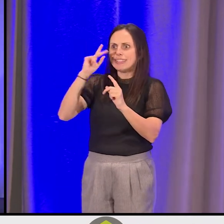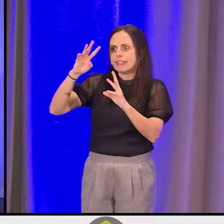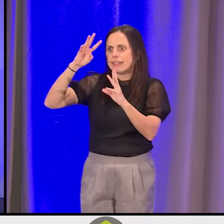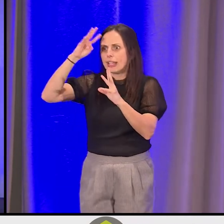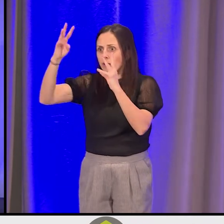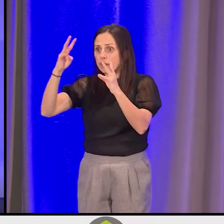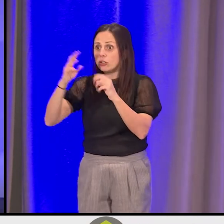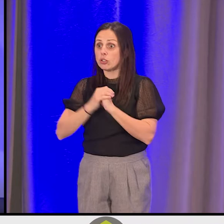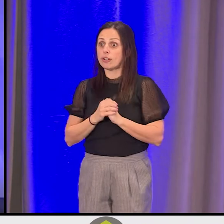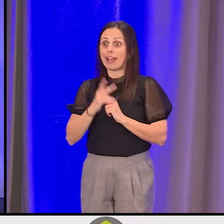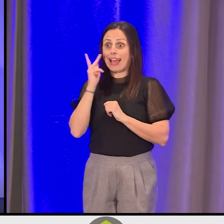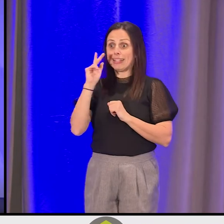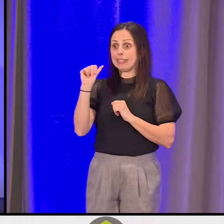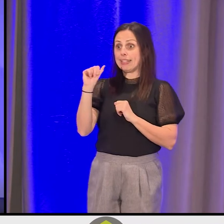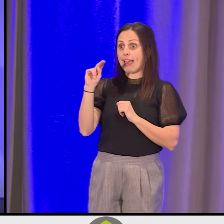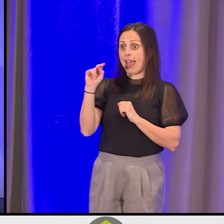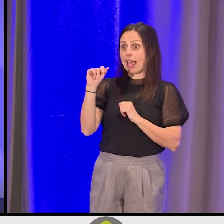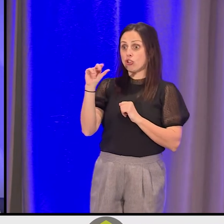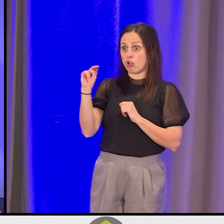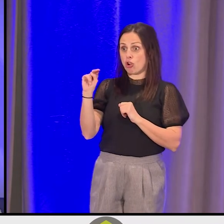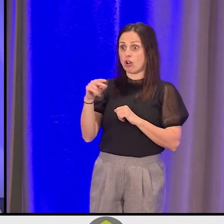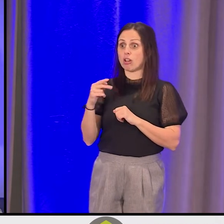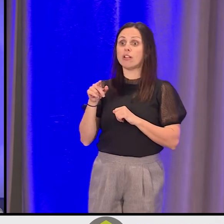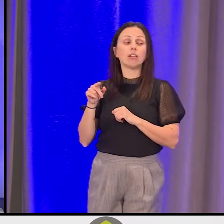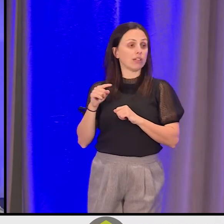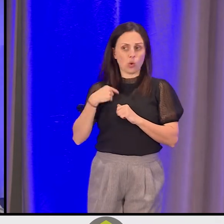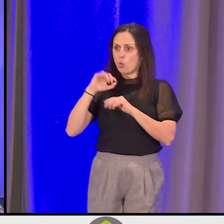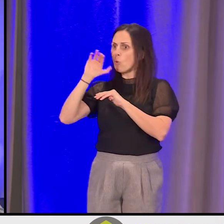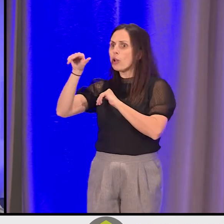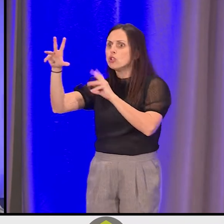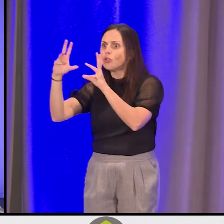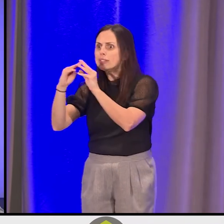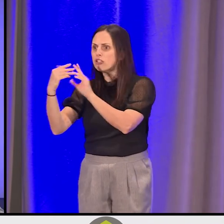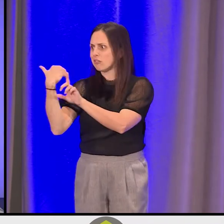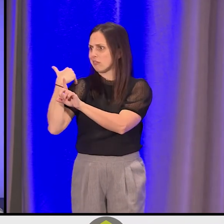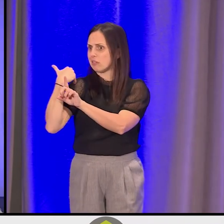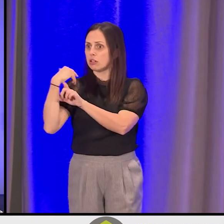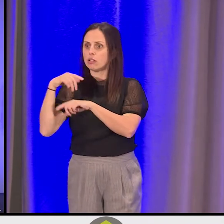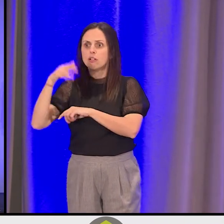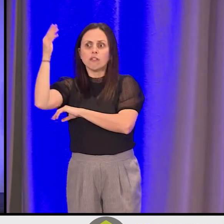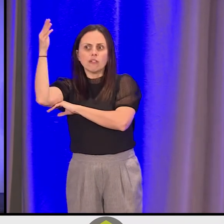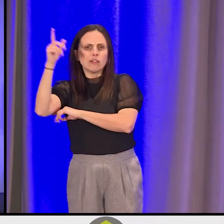And I see Anthon here. We went to your session, and it was so fun to go.